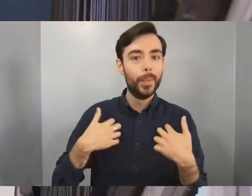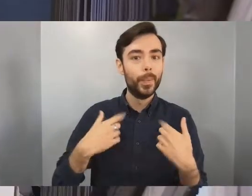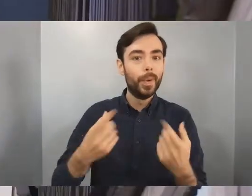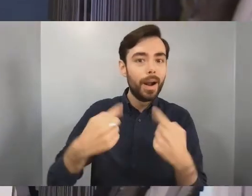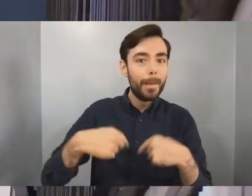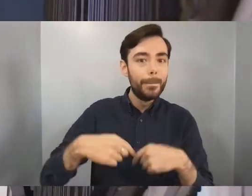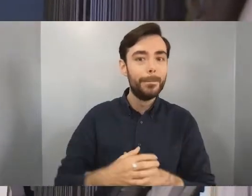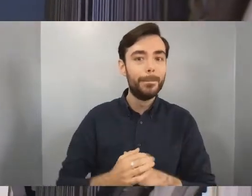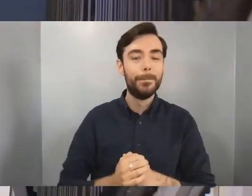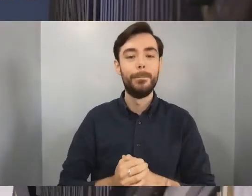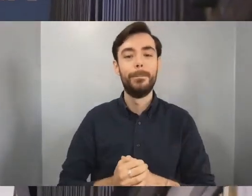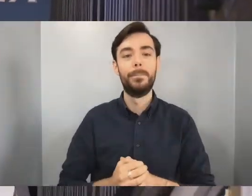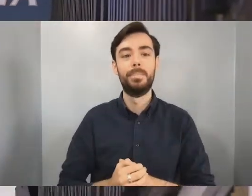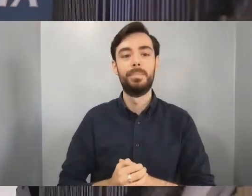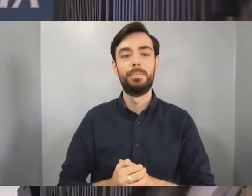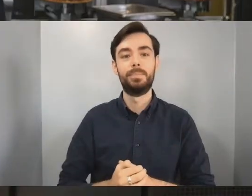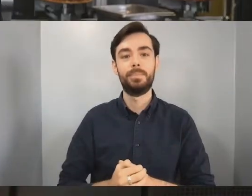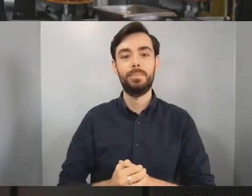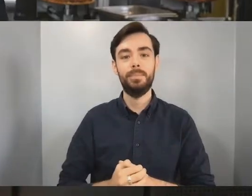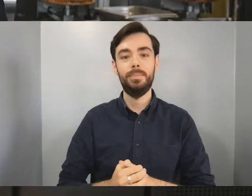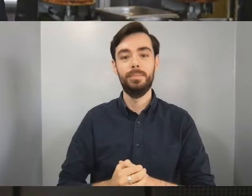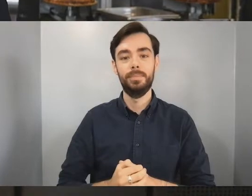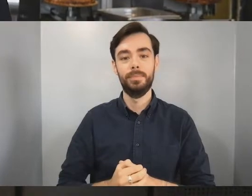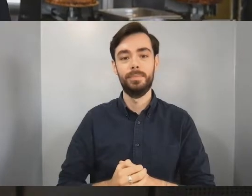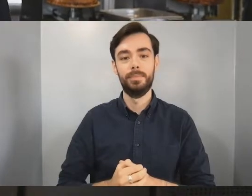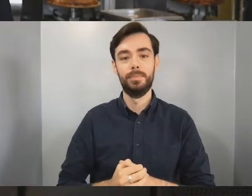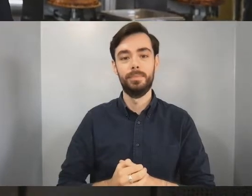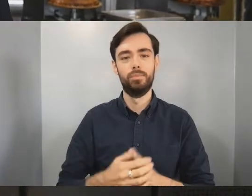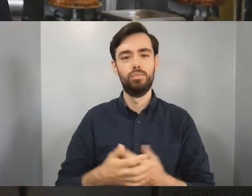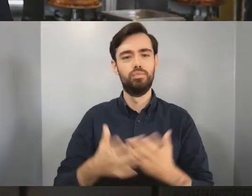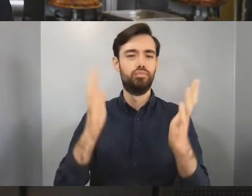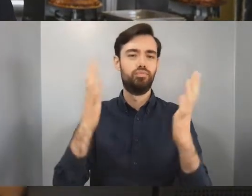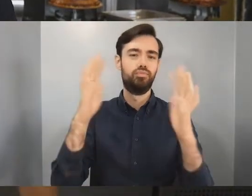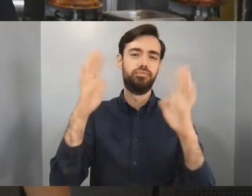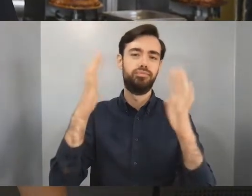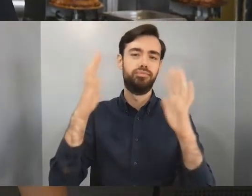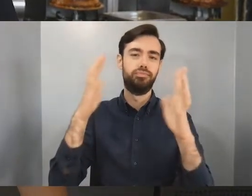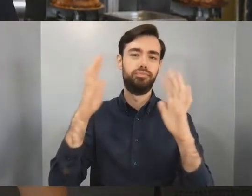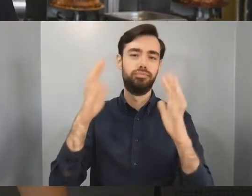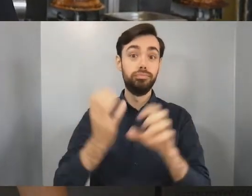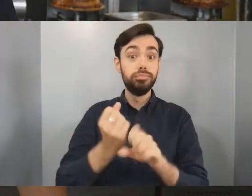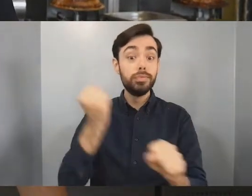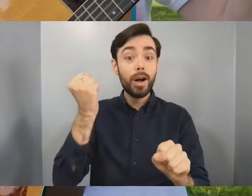Congratulations guys! Graduated! Very good! We are hiring!